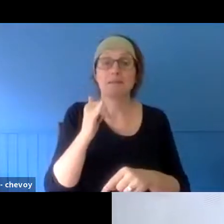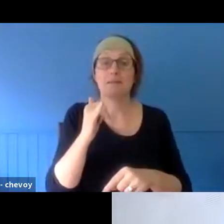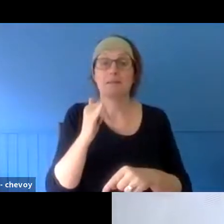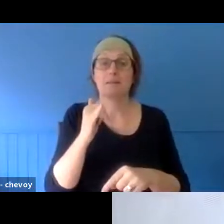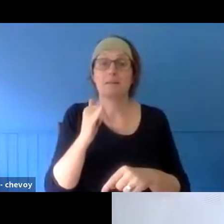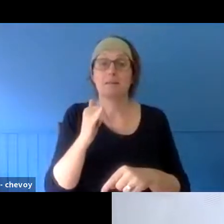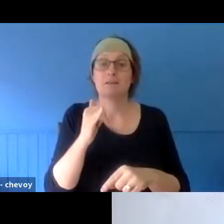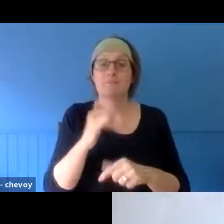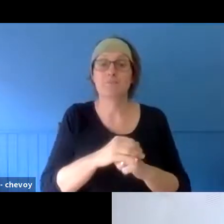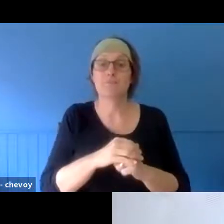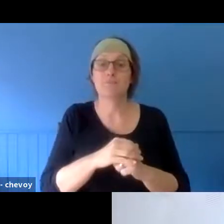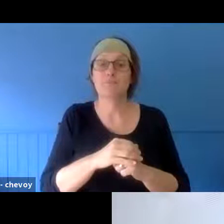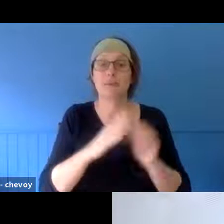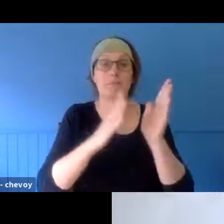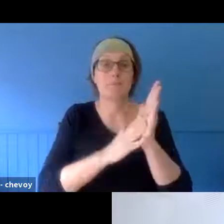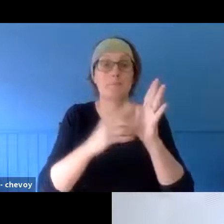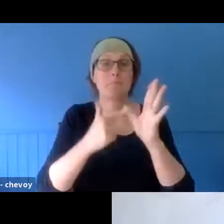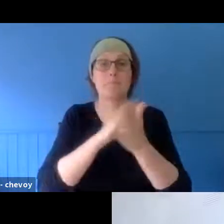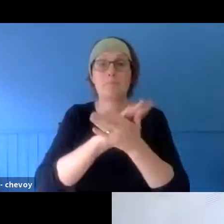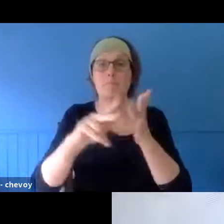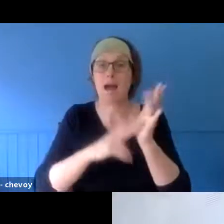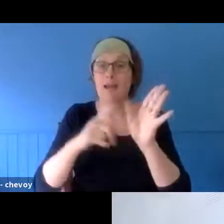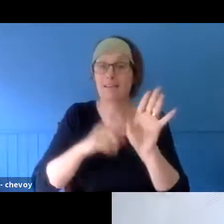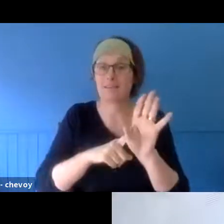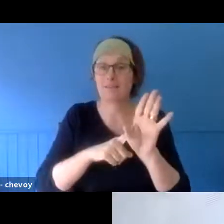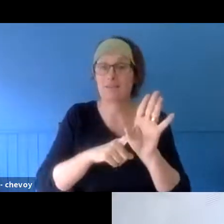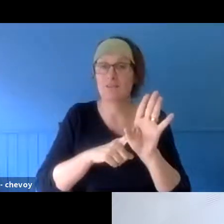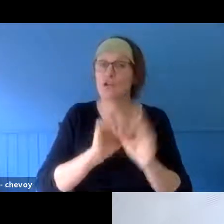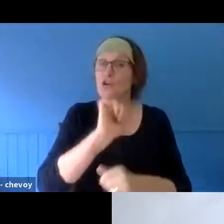start with Mahony talking about the Into The Light Festival following